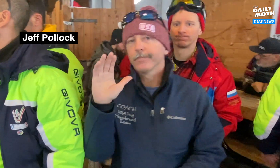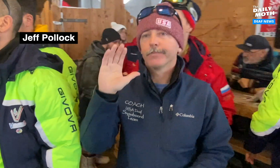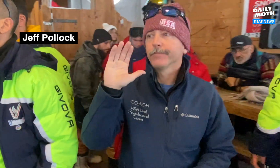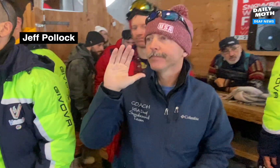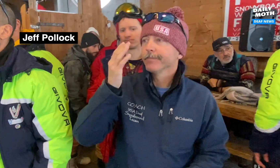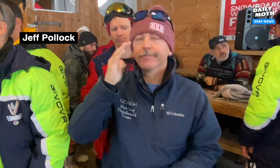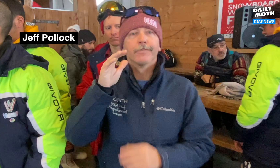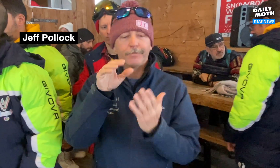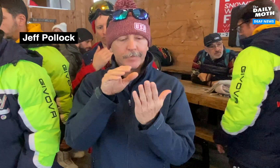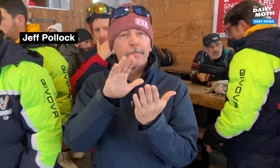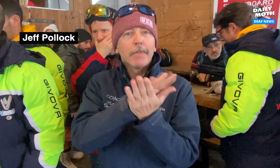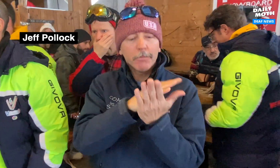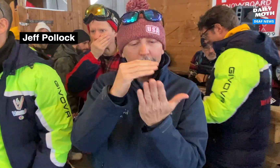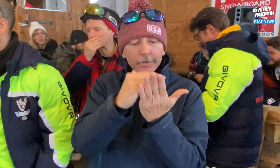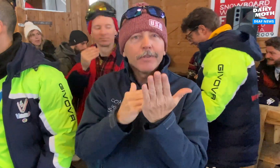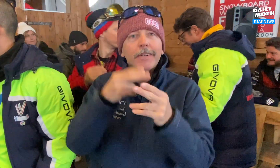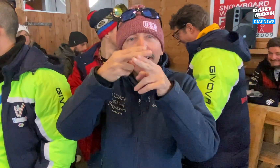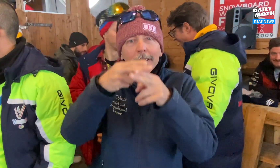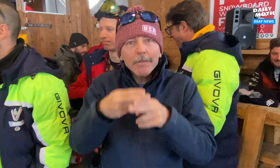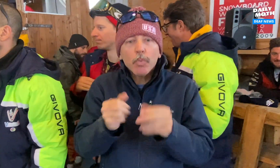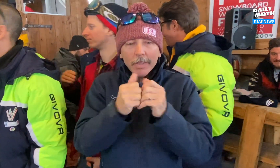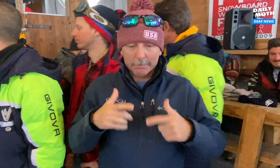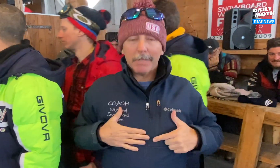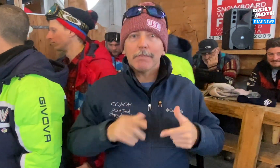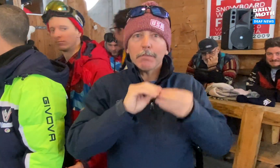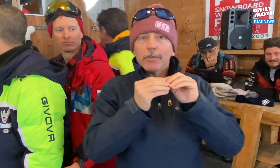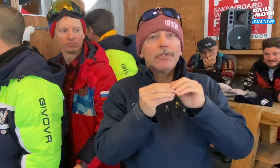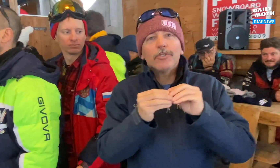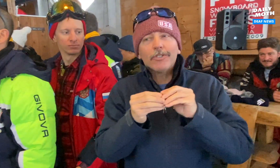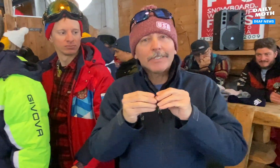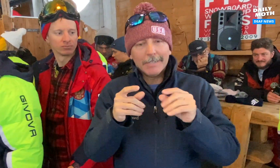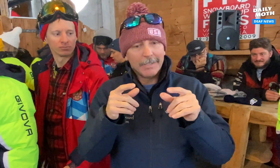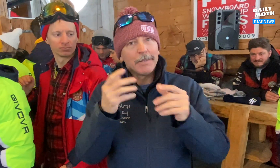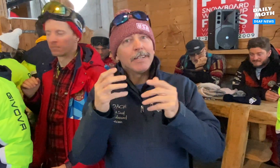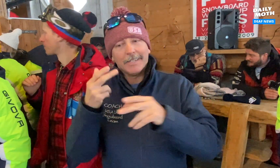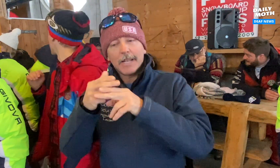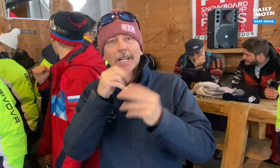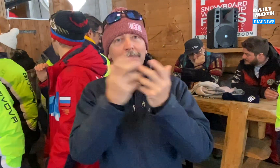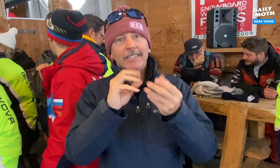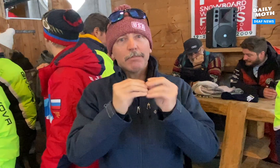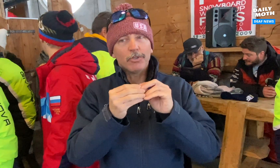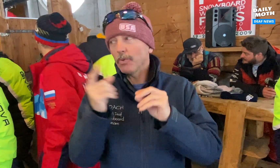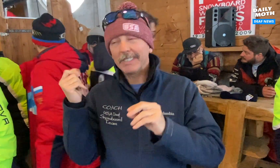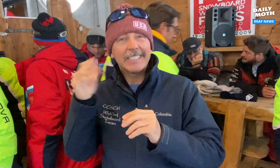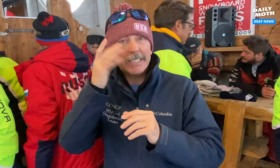It seems like the paper with all the names on it and the bib numbers was... the names and numbers didn’t match up.